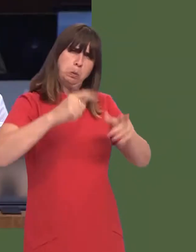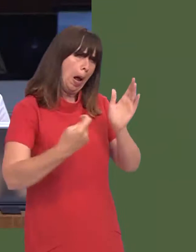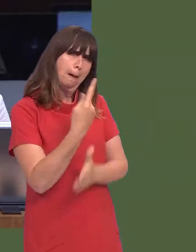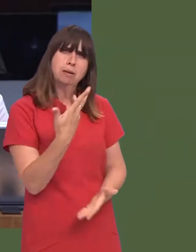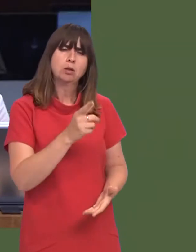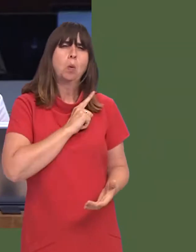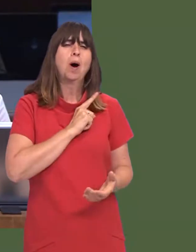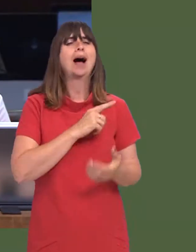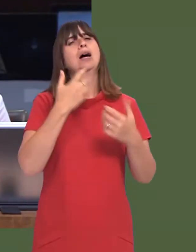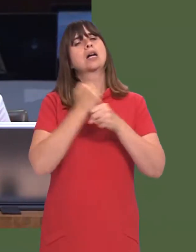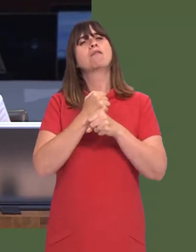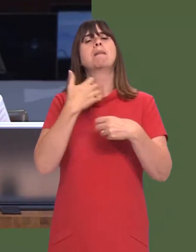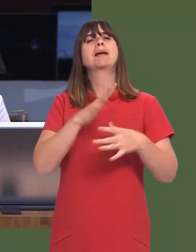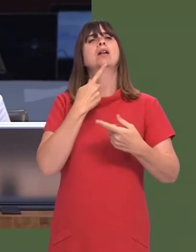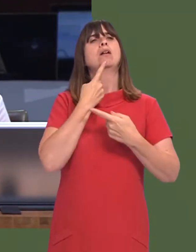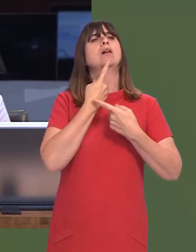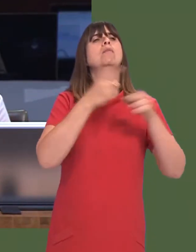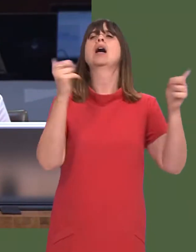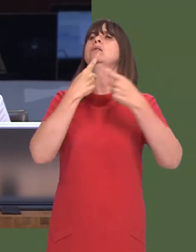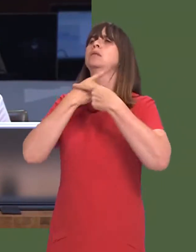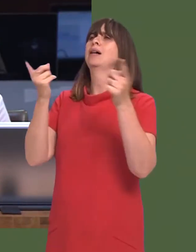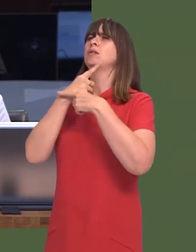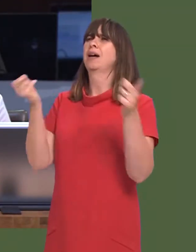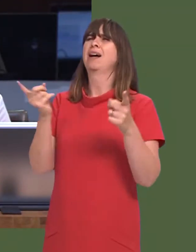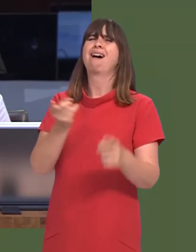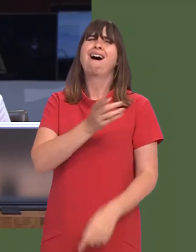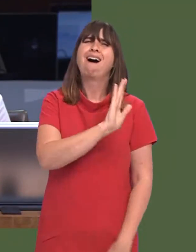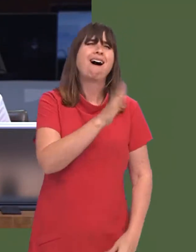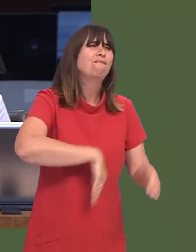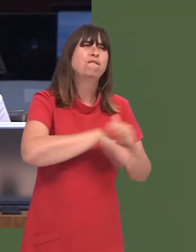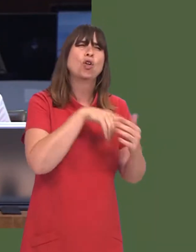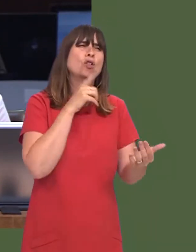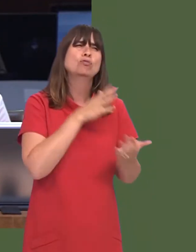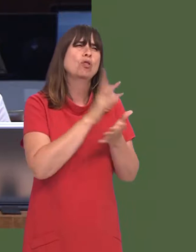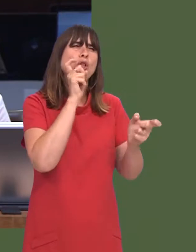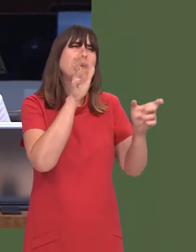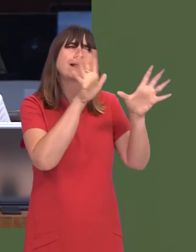a series of misleading statements made by the Government, often during election campaigns.